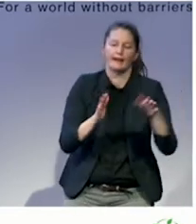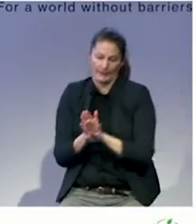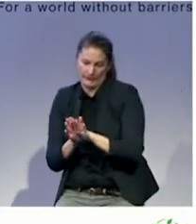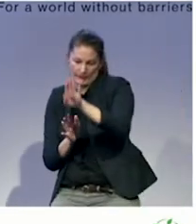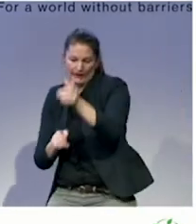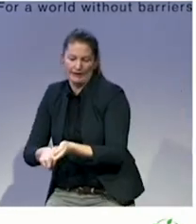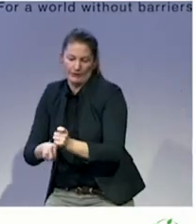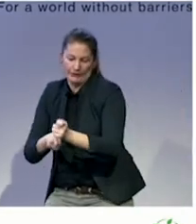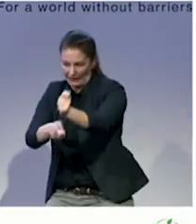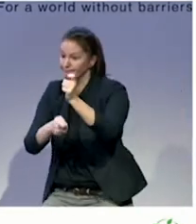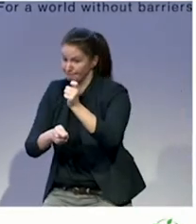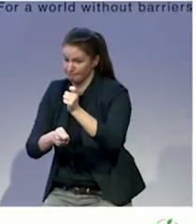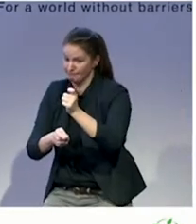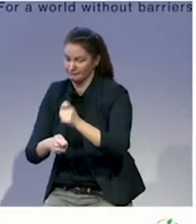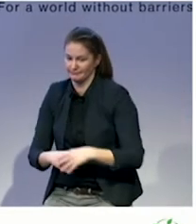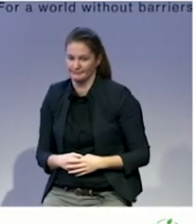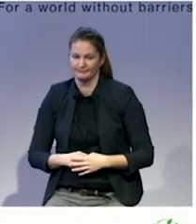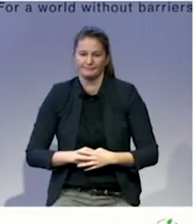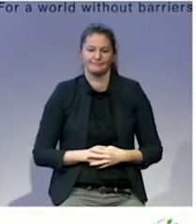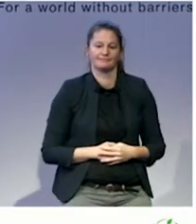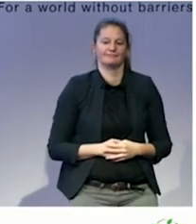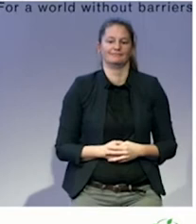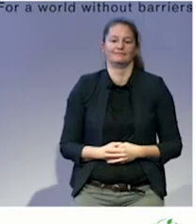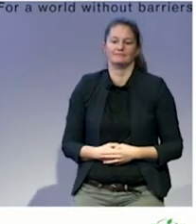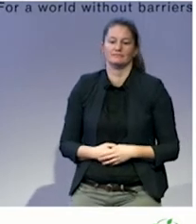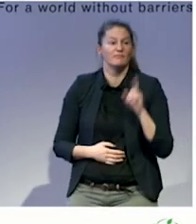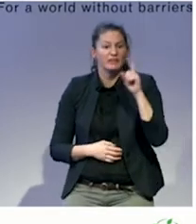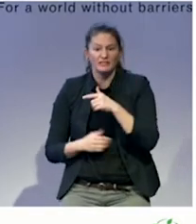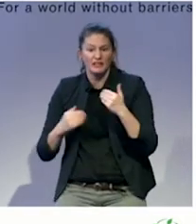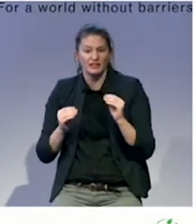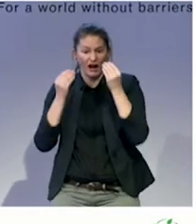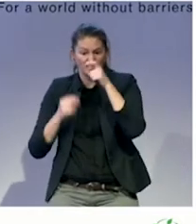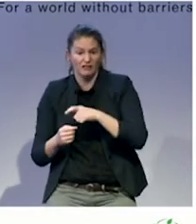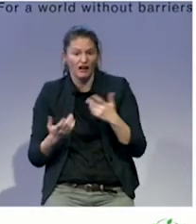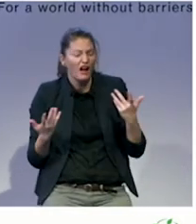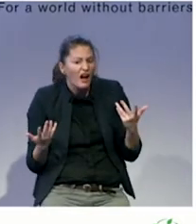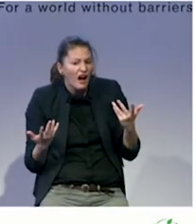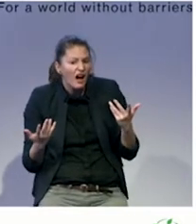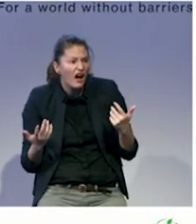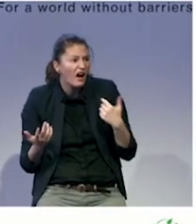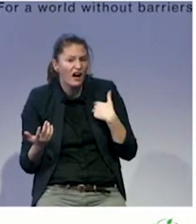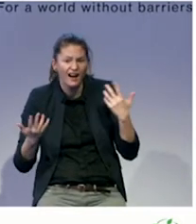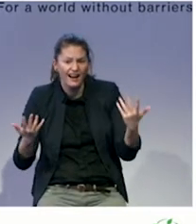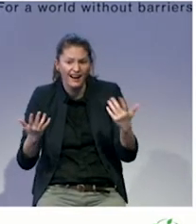And the young person in the wheelchair says: "But if you shovel the ramp we can all get